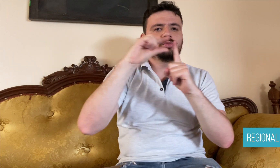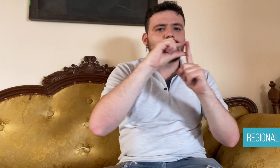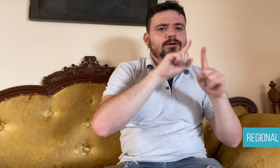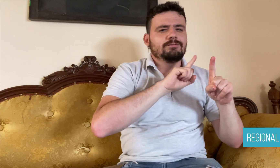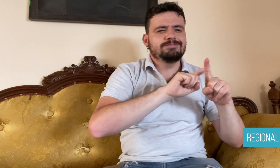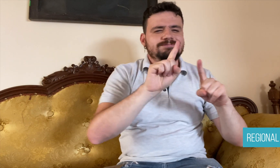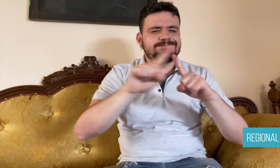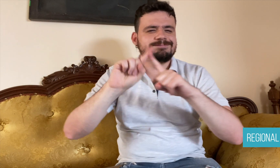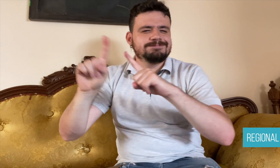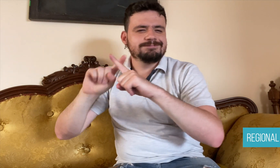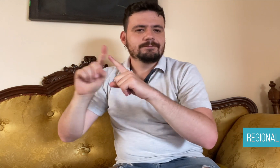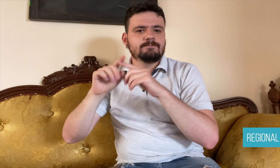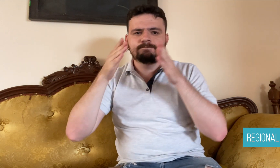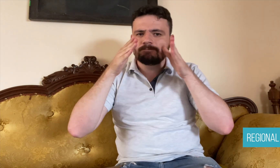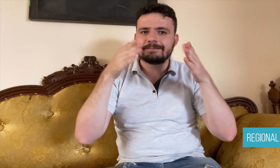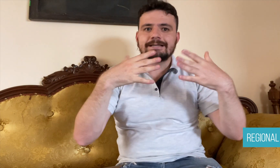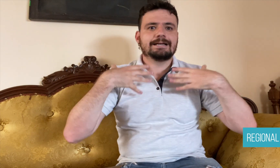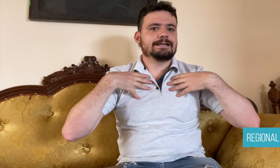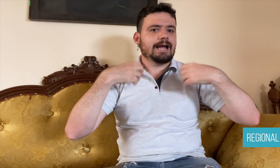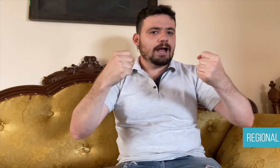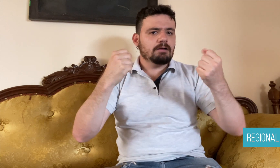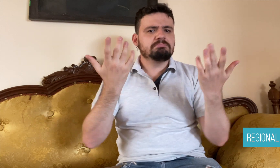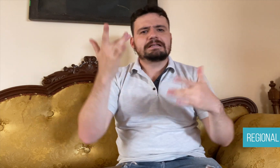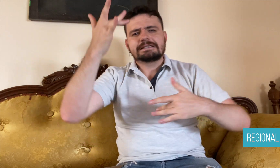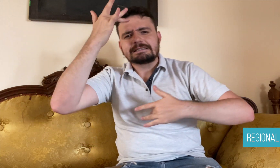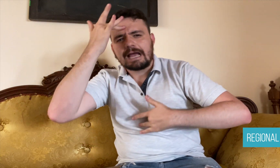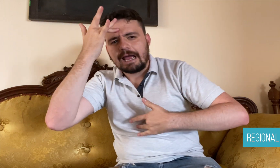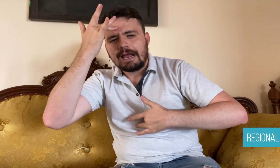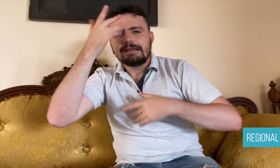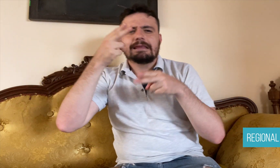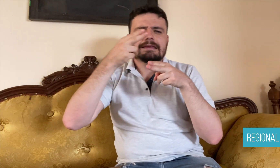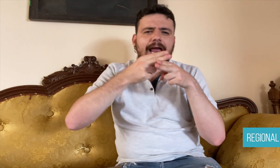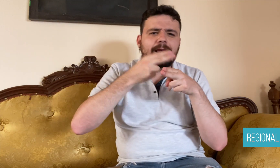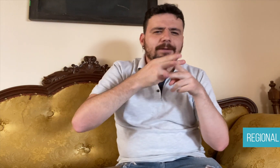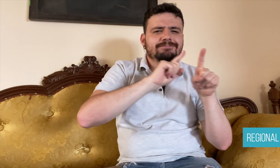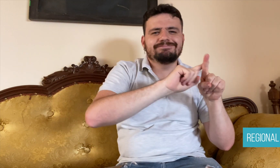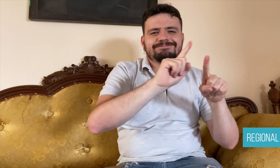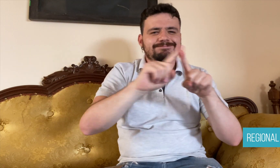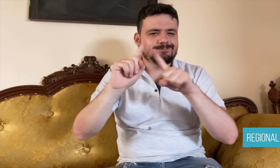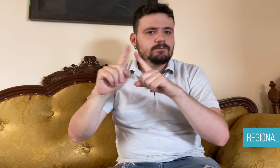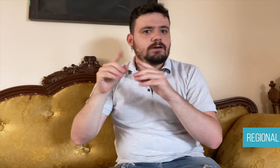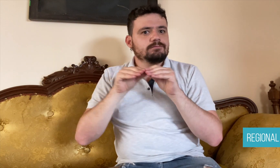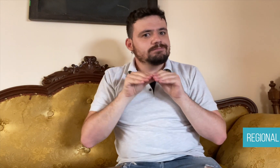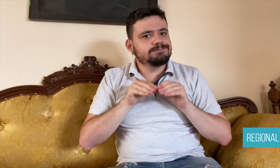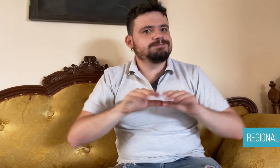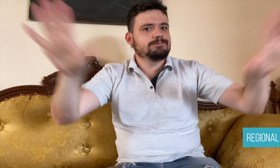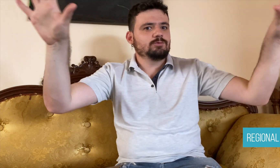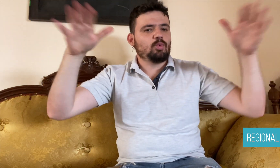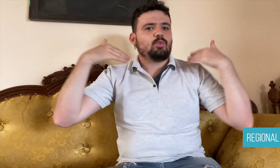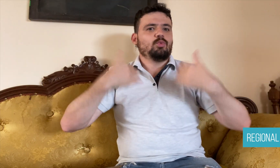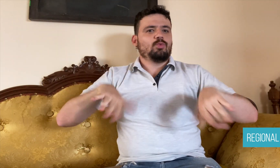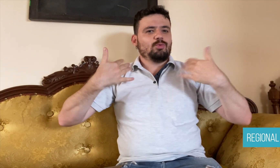including names of diseases. This release has massively helped